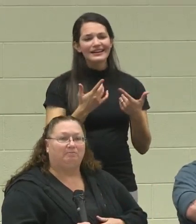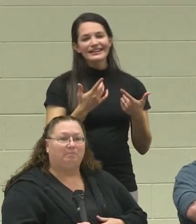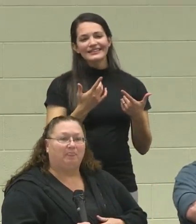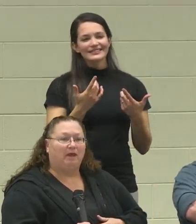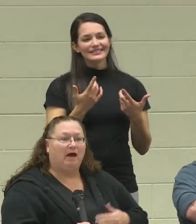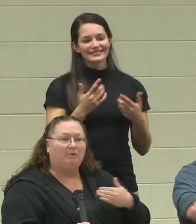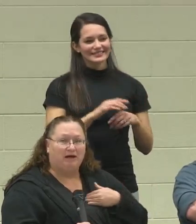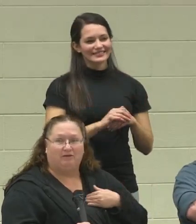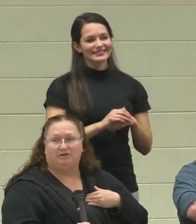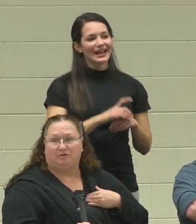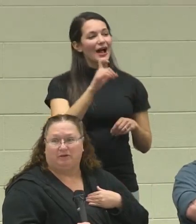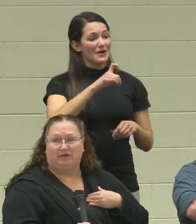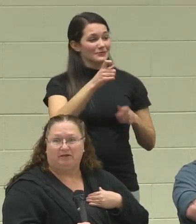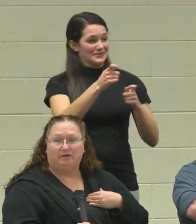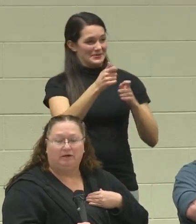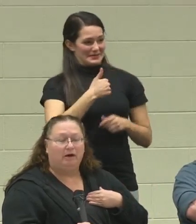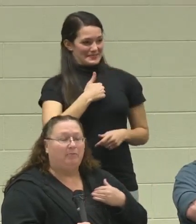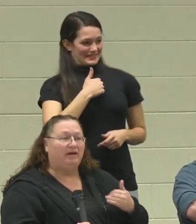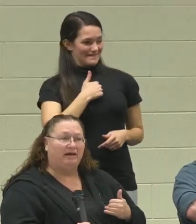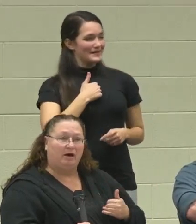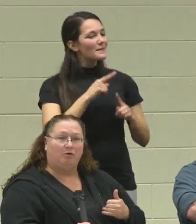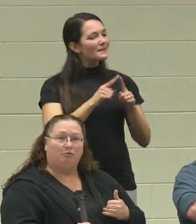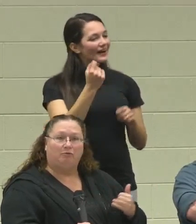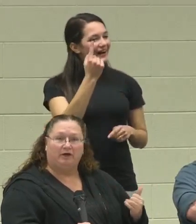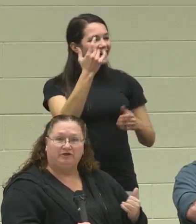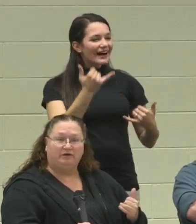I would have to deal with it, but now Regi,